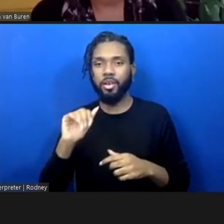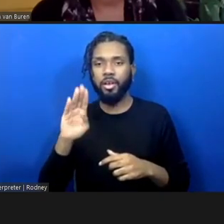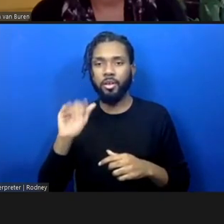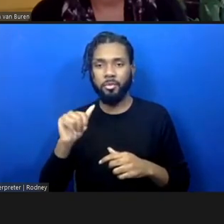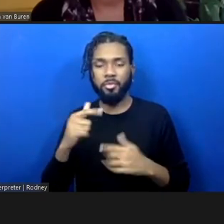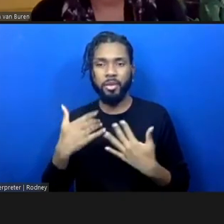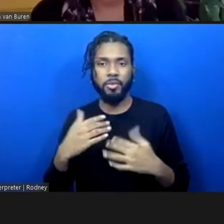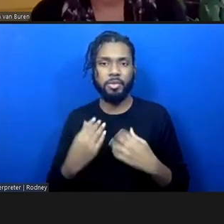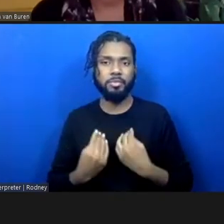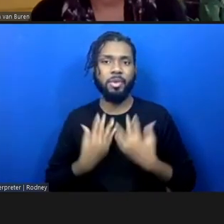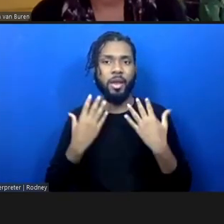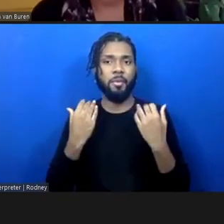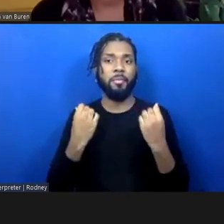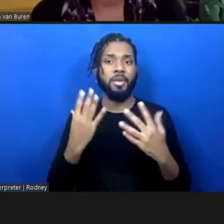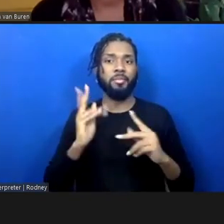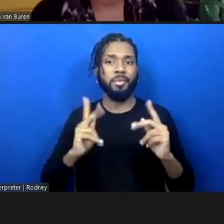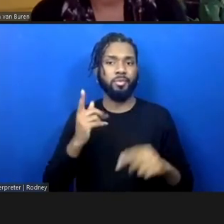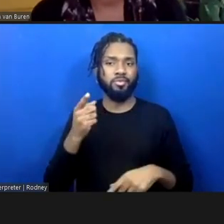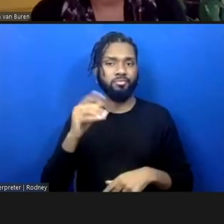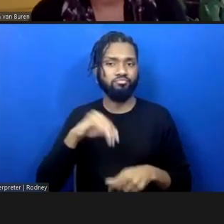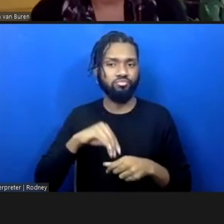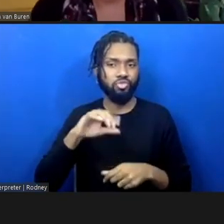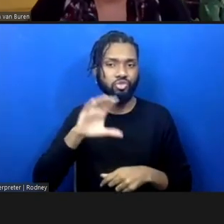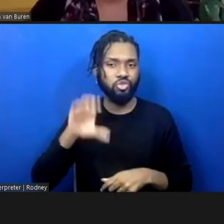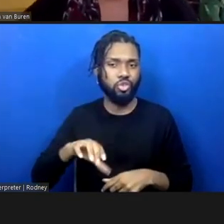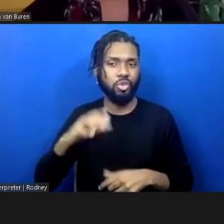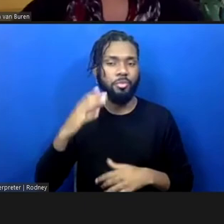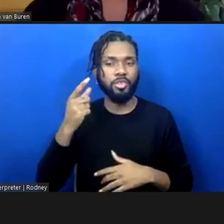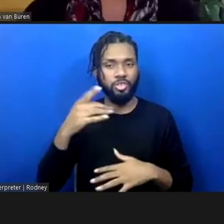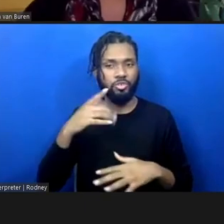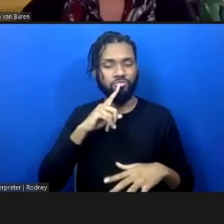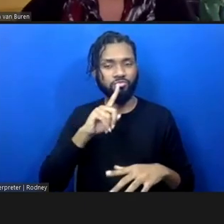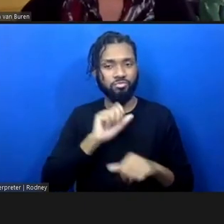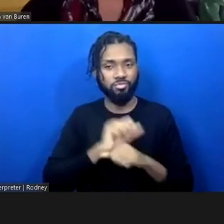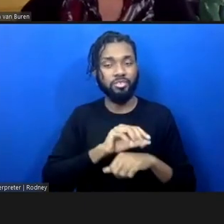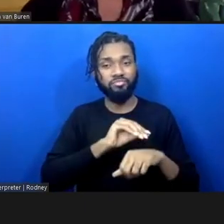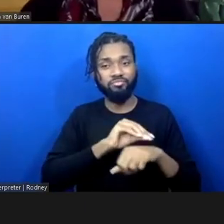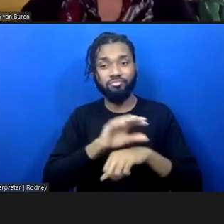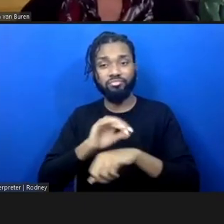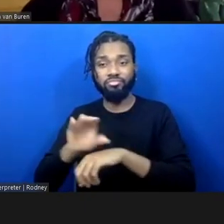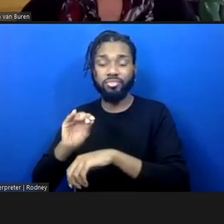since she really touched so many people here... she touches, I should say, so many people here.